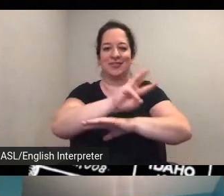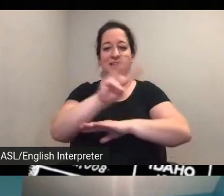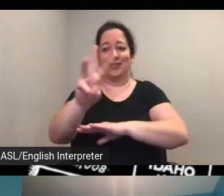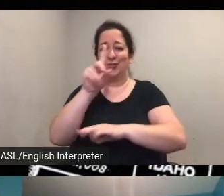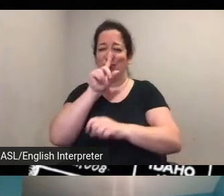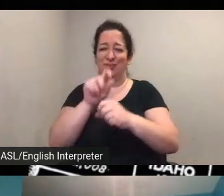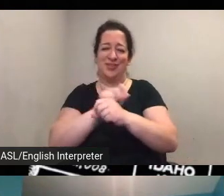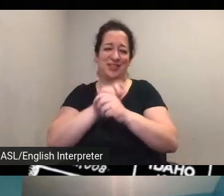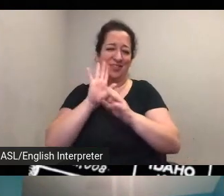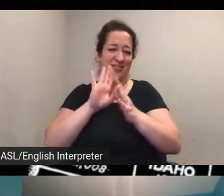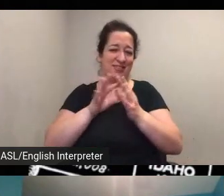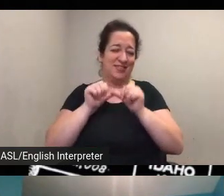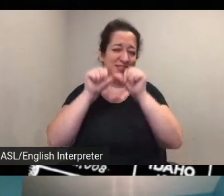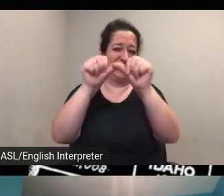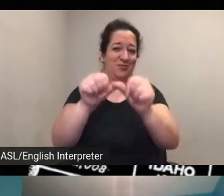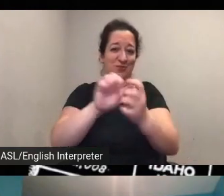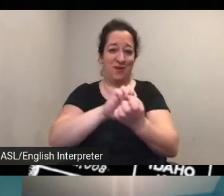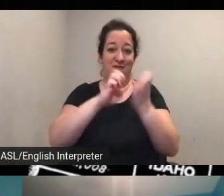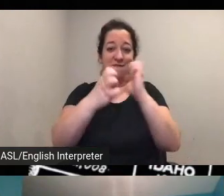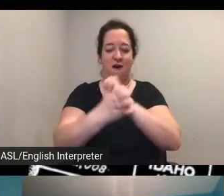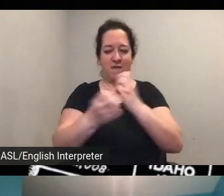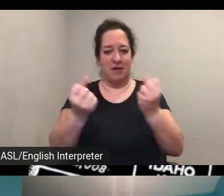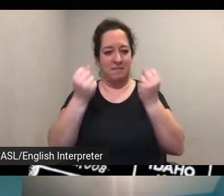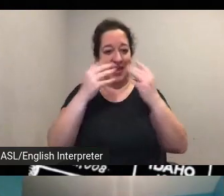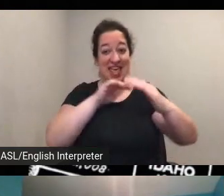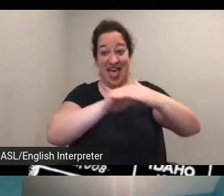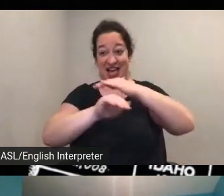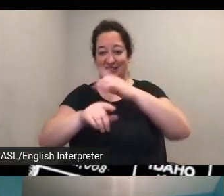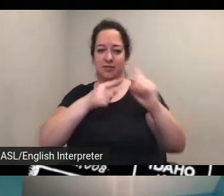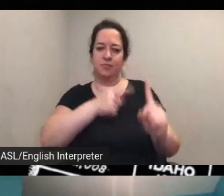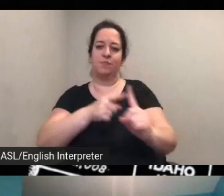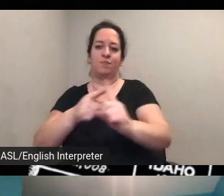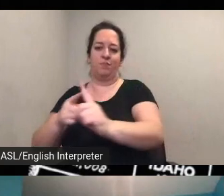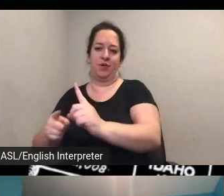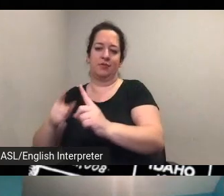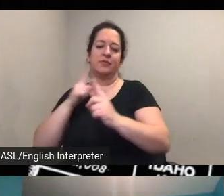to evolve we want to create as many access points and ways for uh